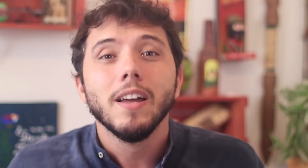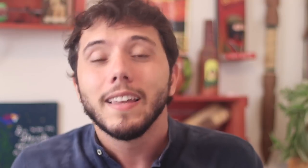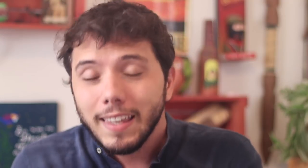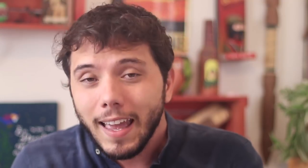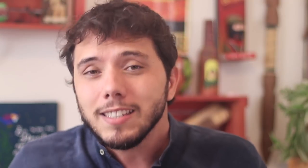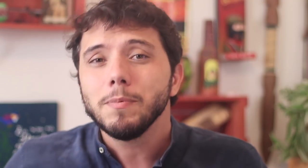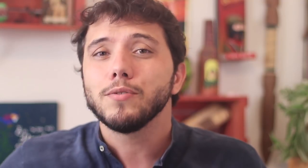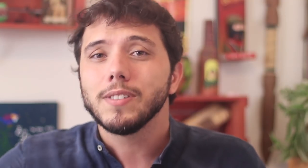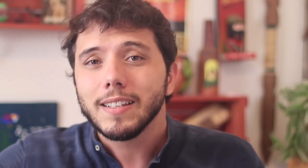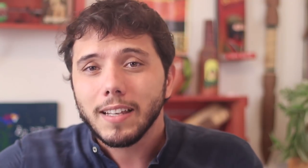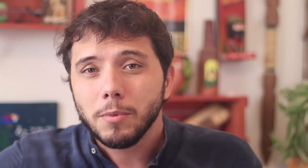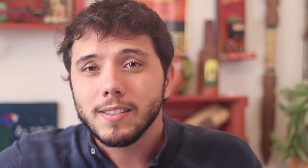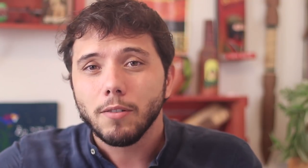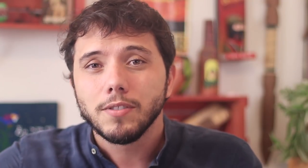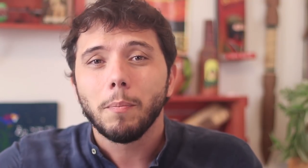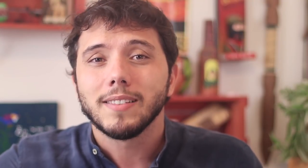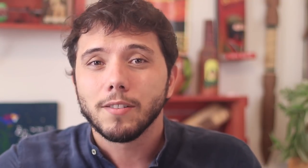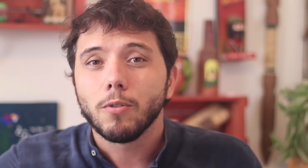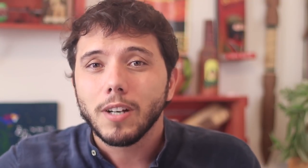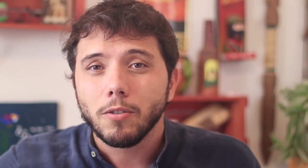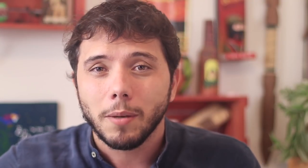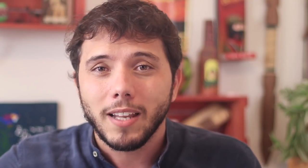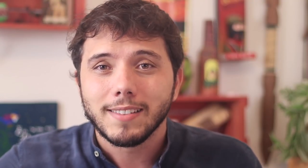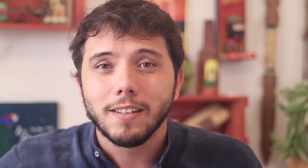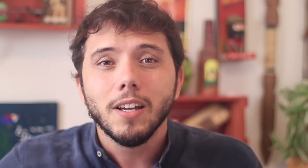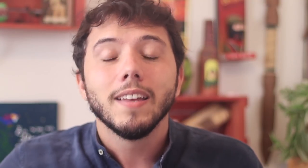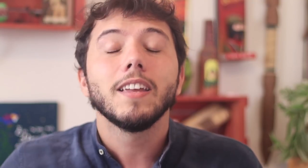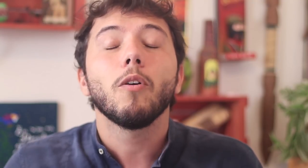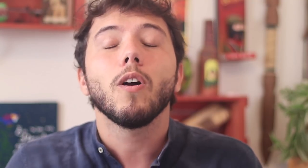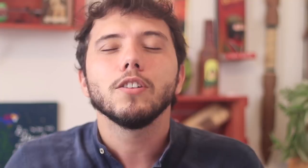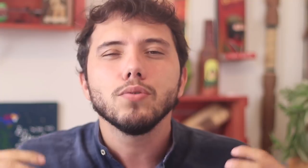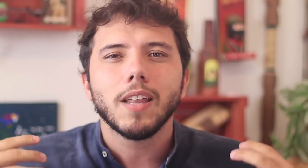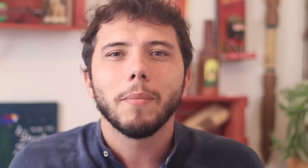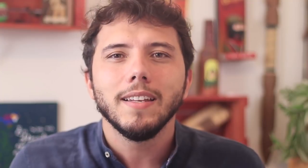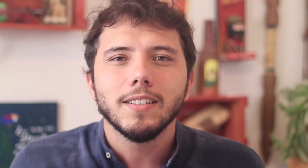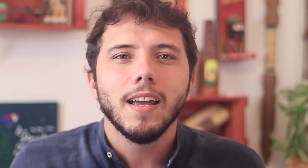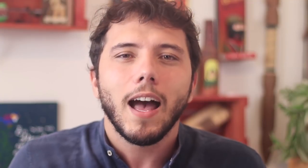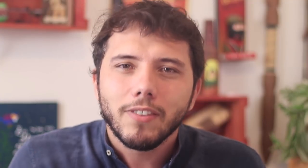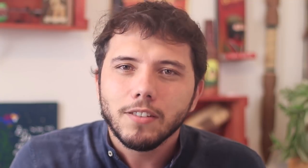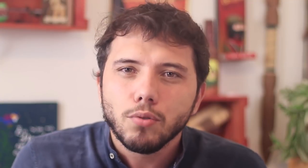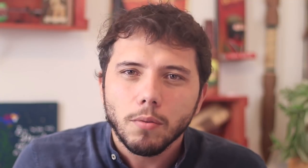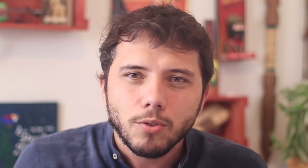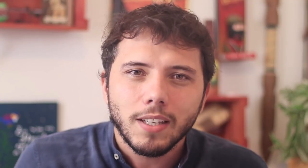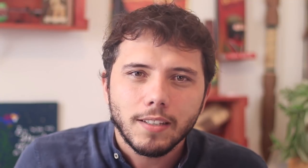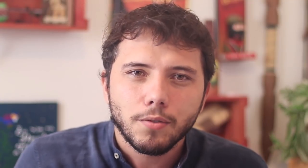that the same health professionals are giving to prevent contamination and that put everyone's lives at risk.